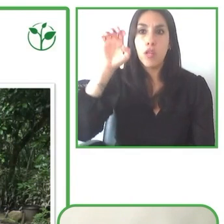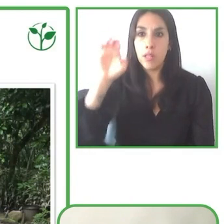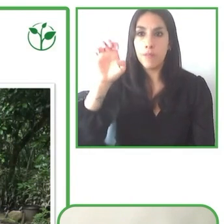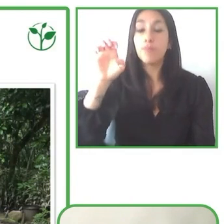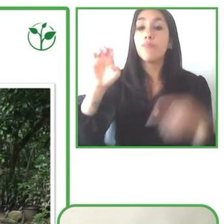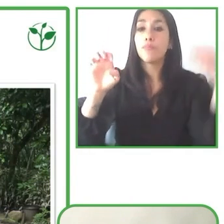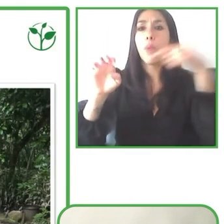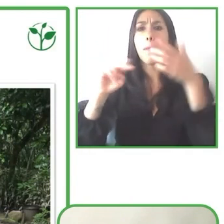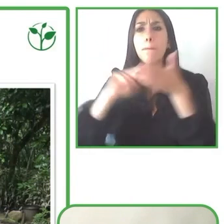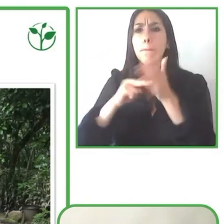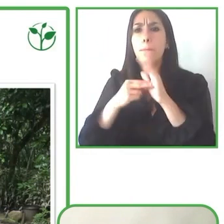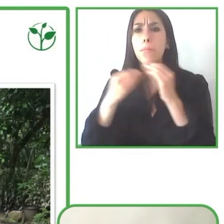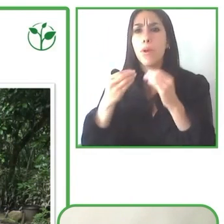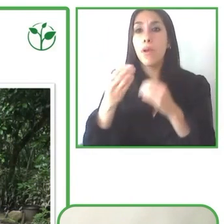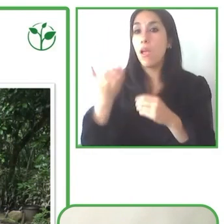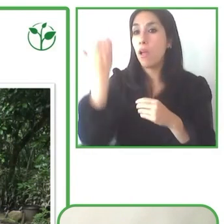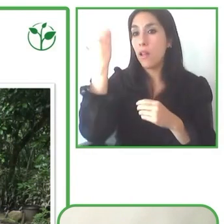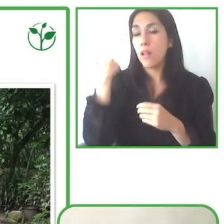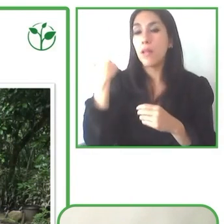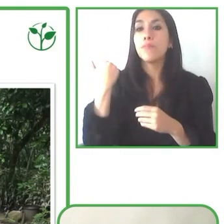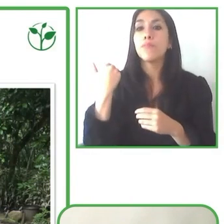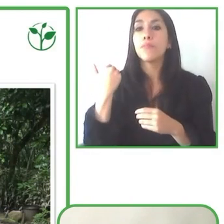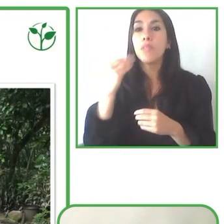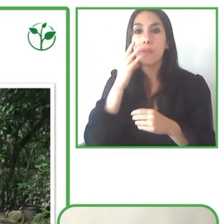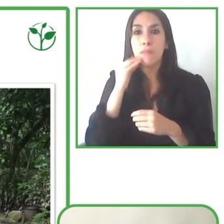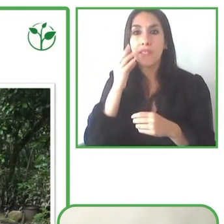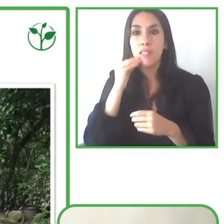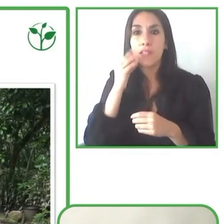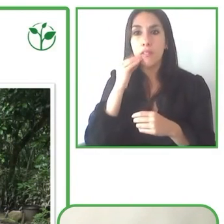Where we have had that good fortune.